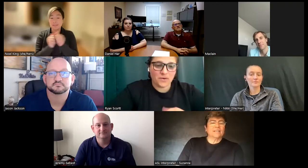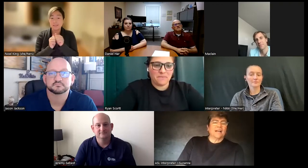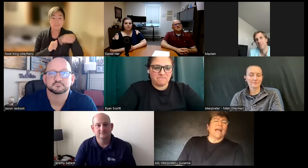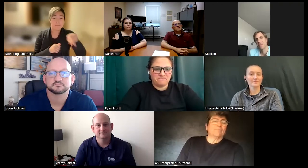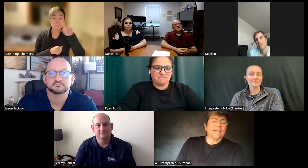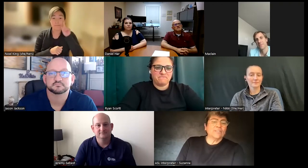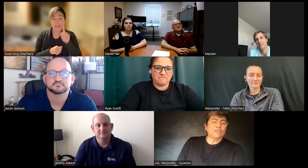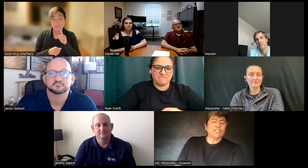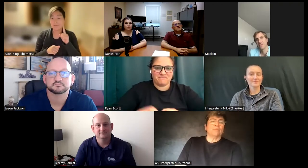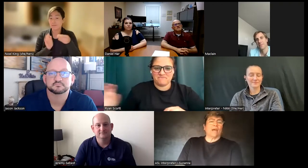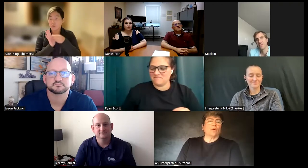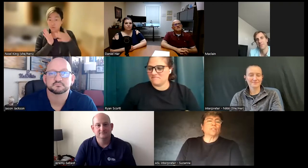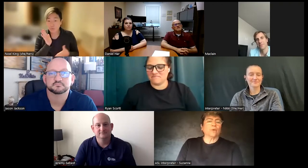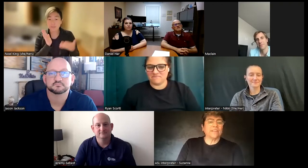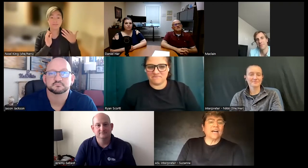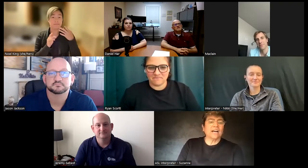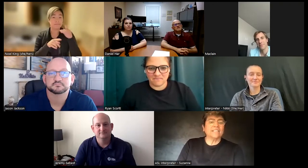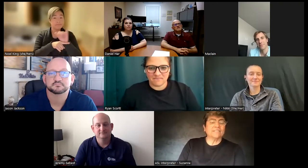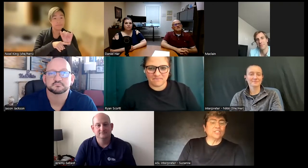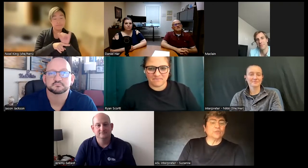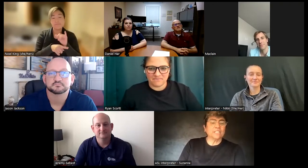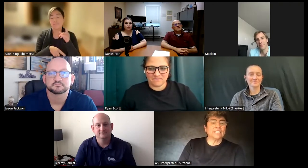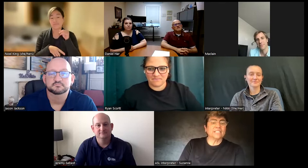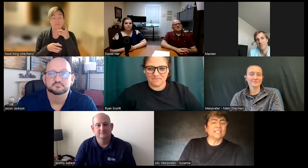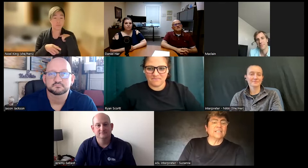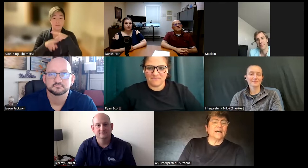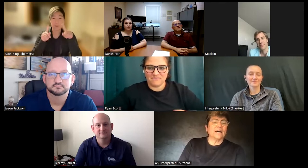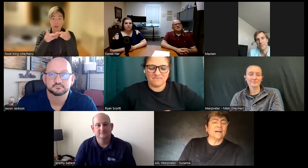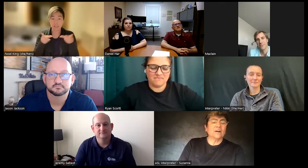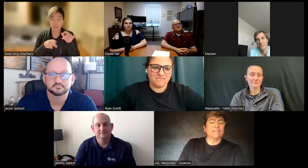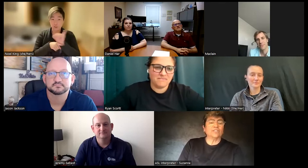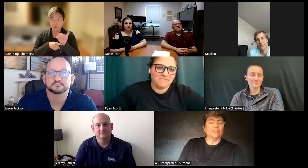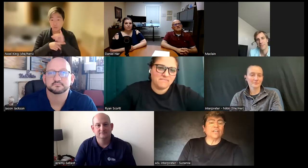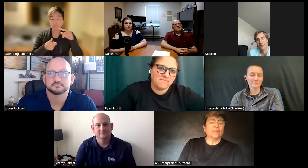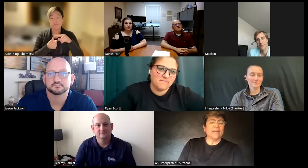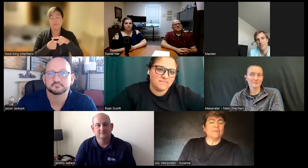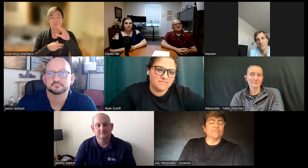my internship and I worked with deaf students uh interning with them a